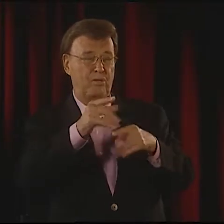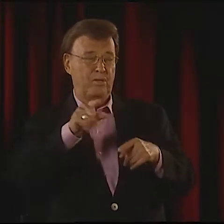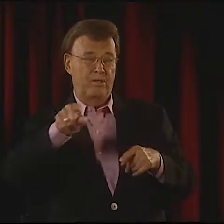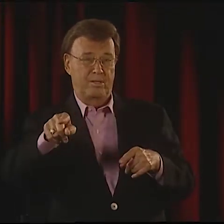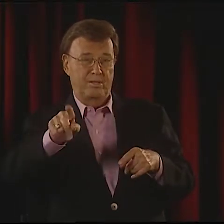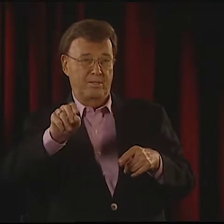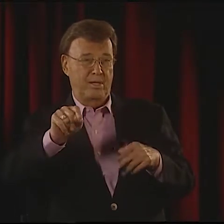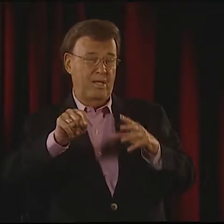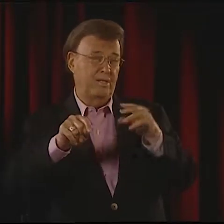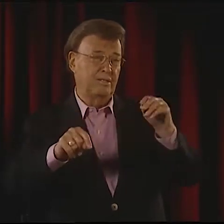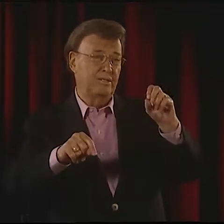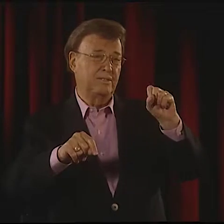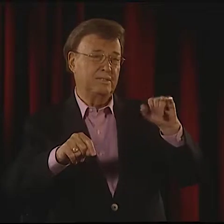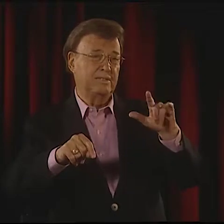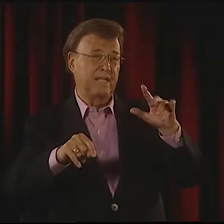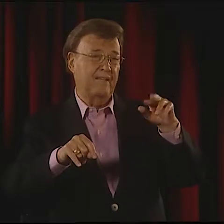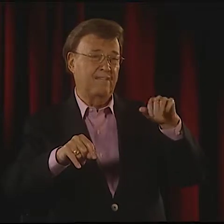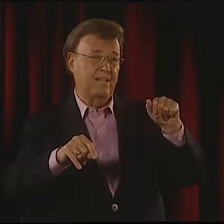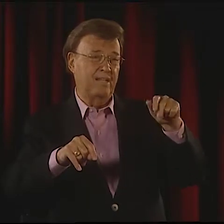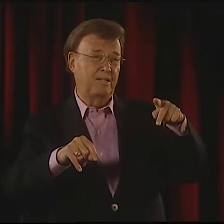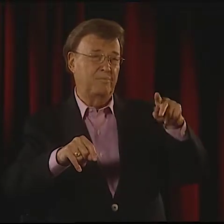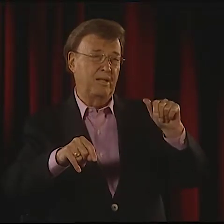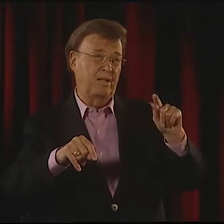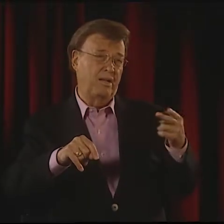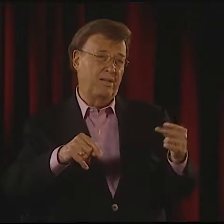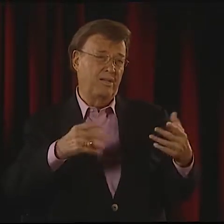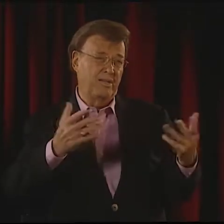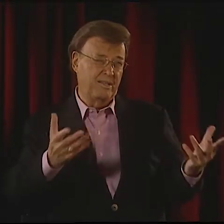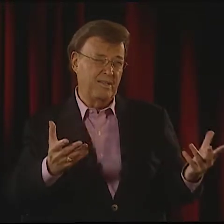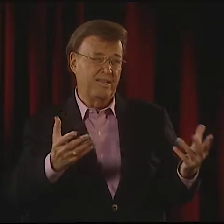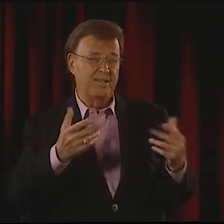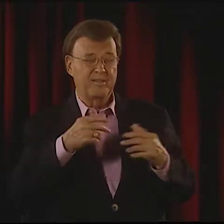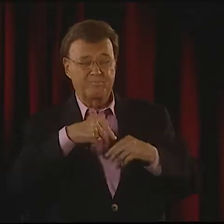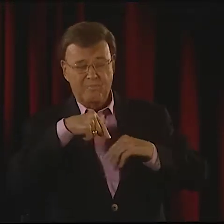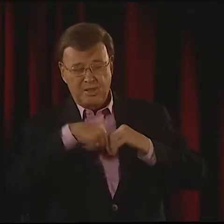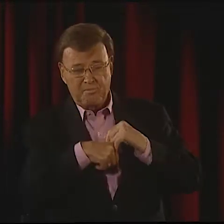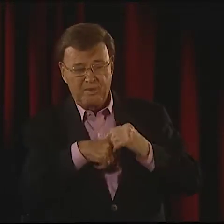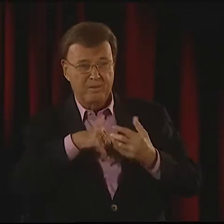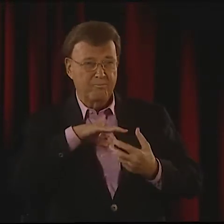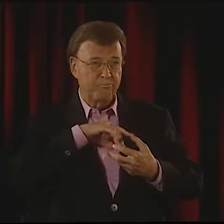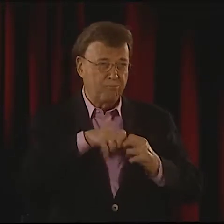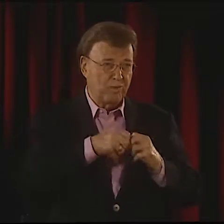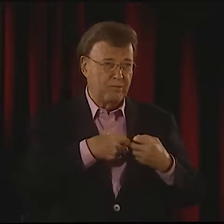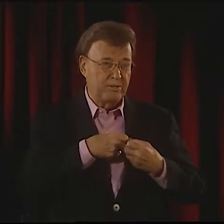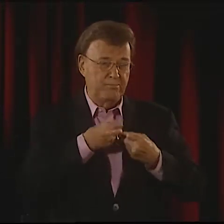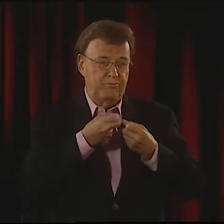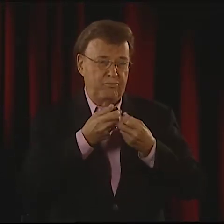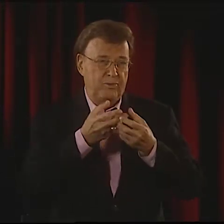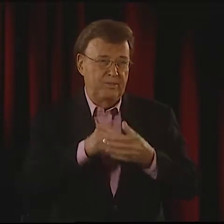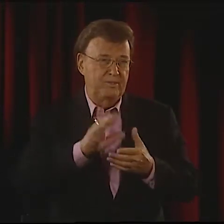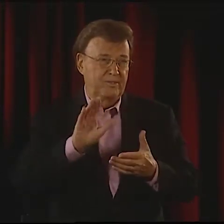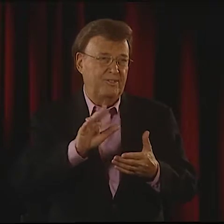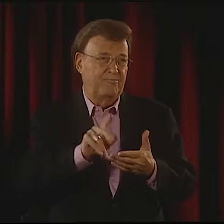YES. I SEE PARALLELS BETWEEN DOT MILES AND SYLVIA PLATH. THEY BOTH HAD DEEP GRIEF THAT THEY WERE EXPRESSING